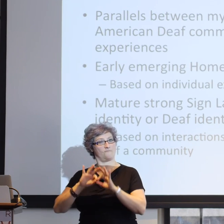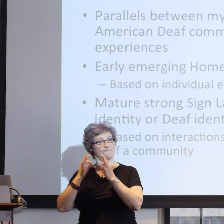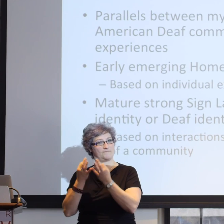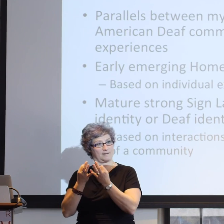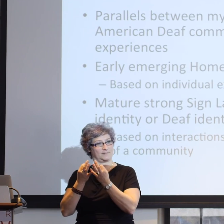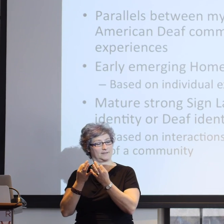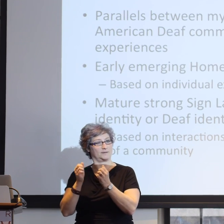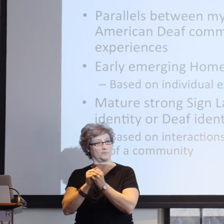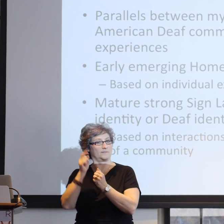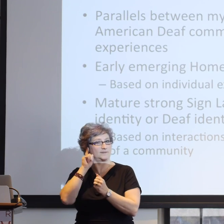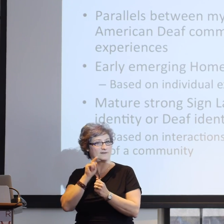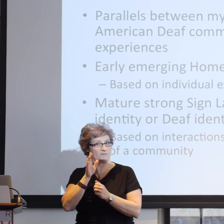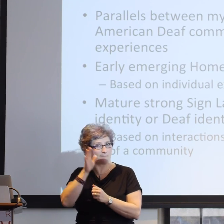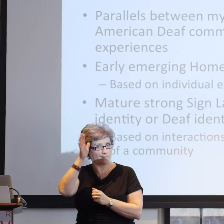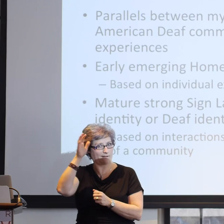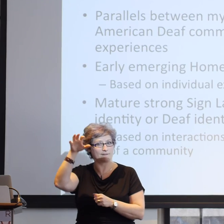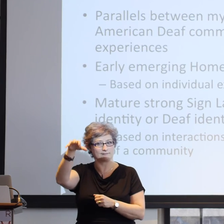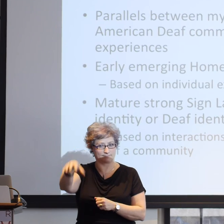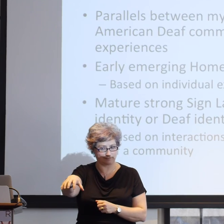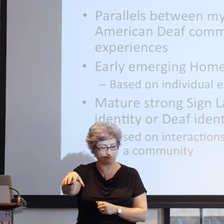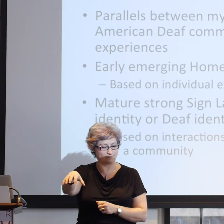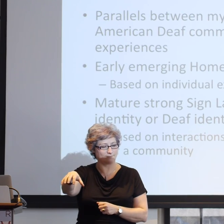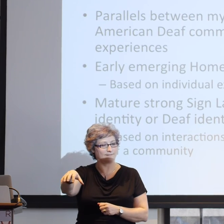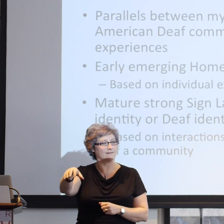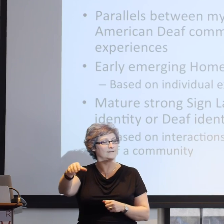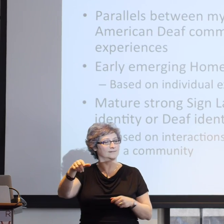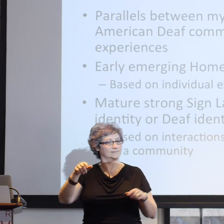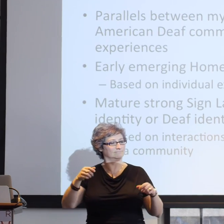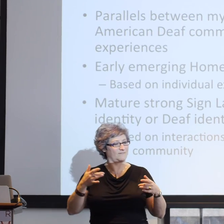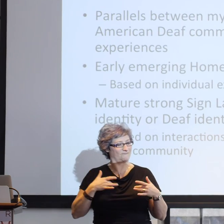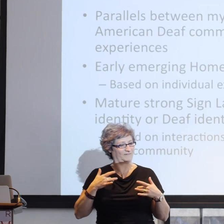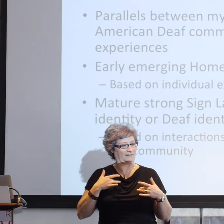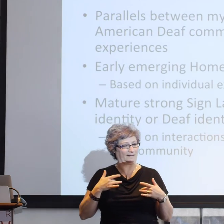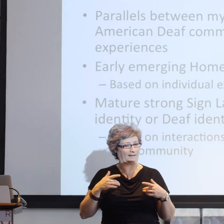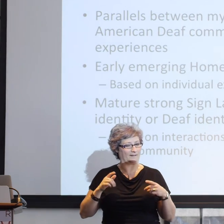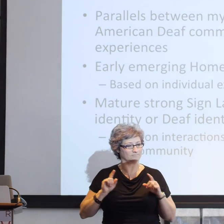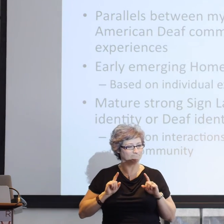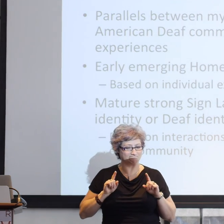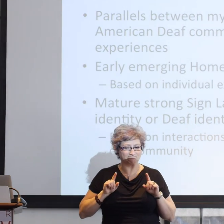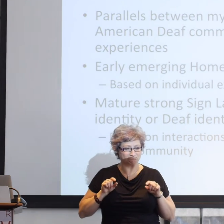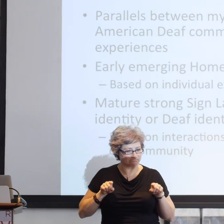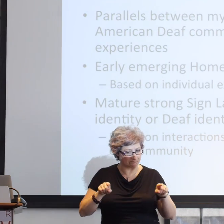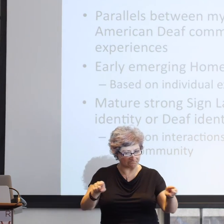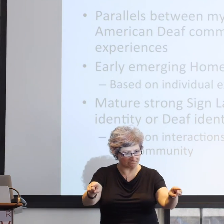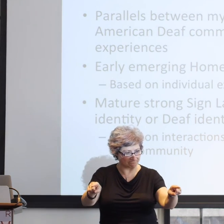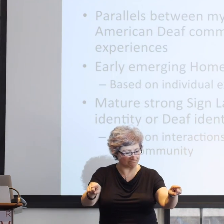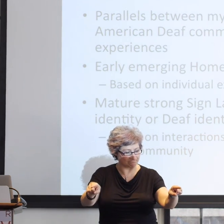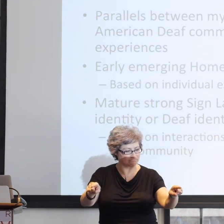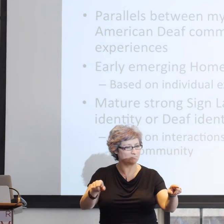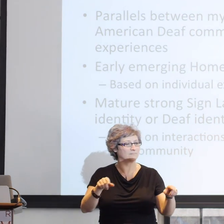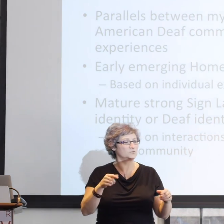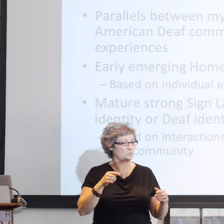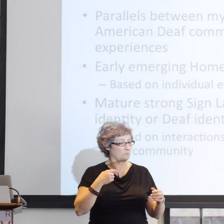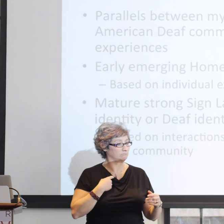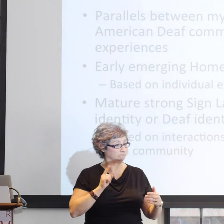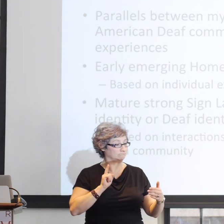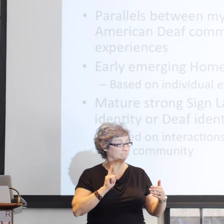to the American Deaf community as well as to these homesigners and their families.